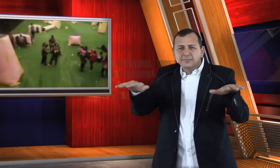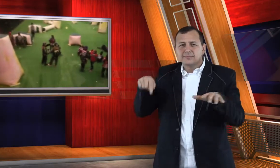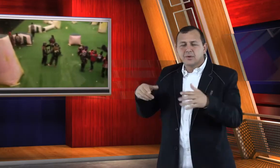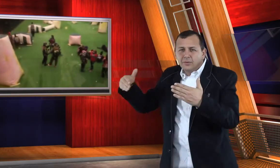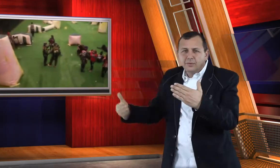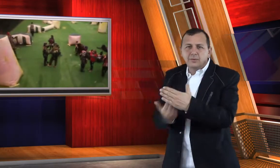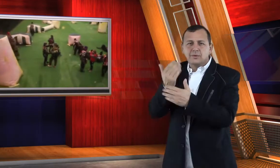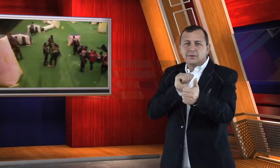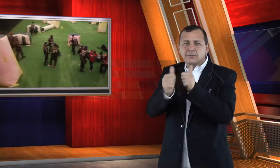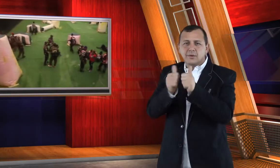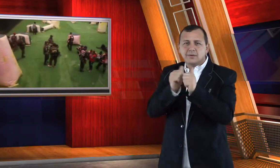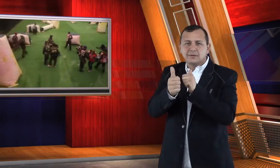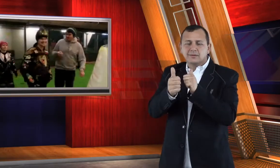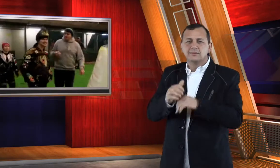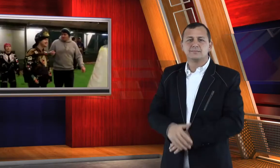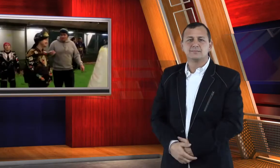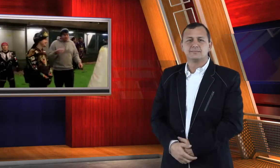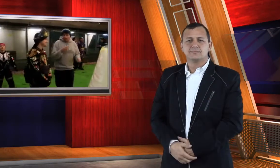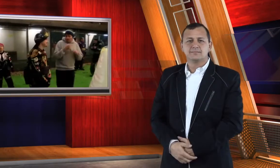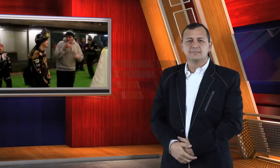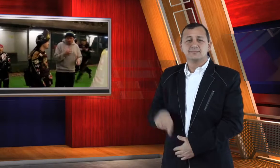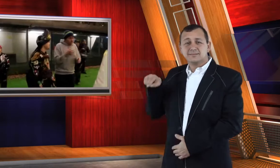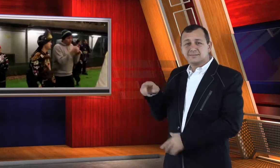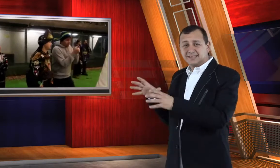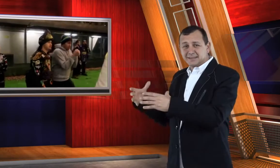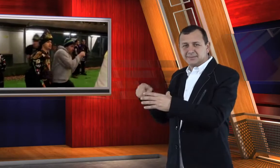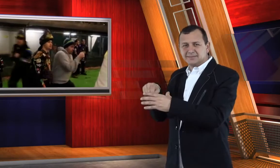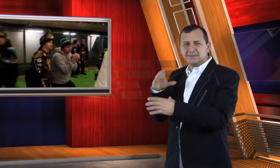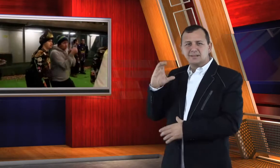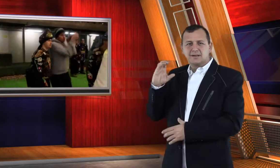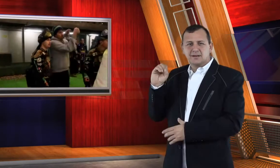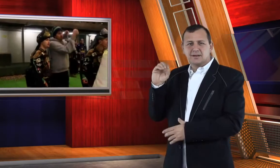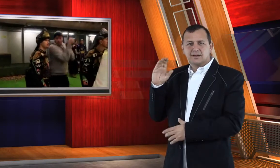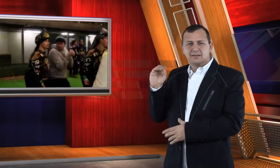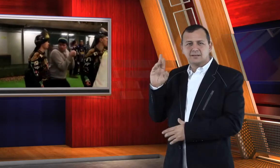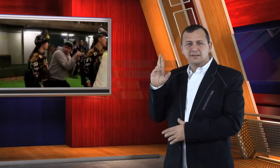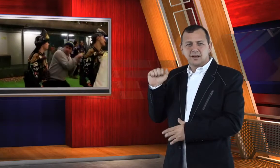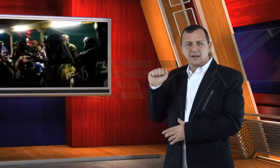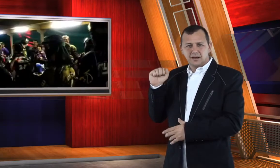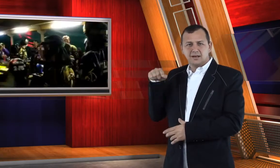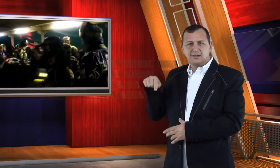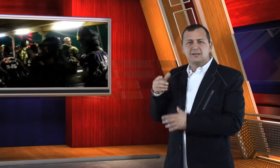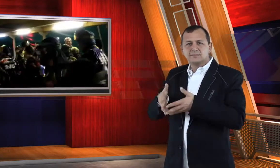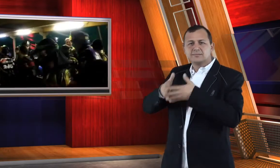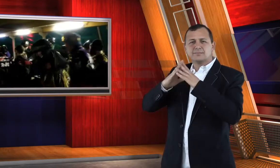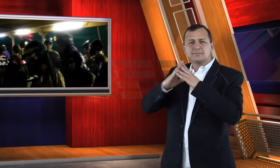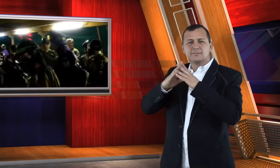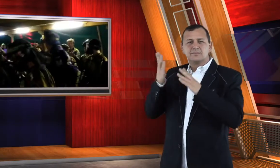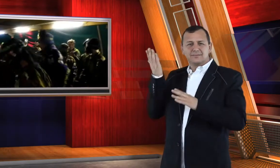awareness about this new sport. The Cobra Team